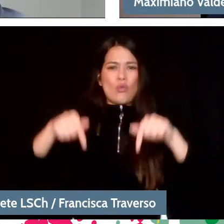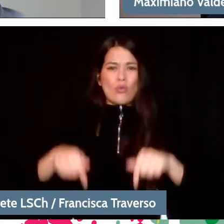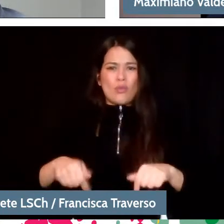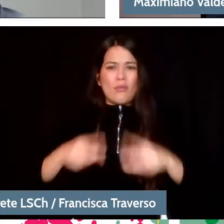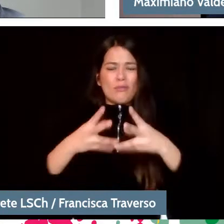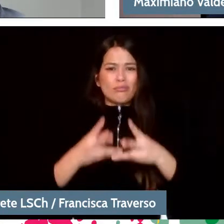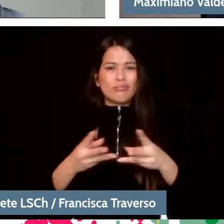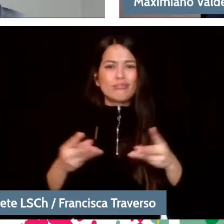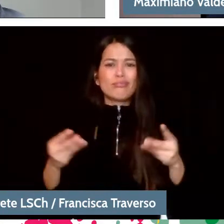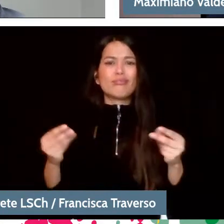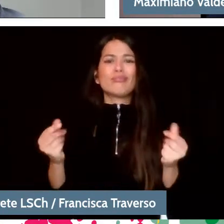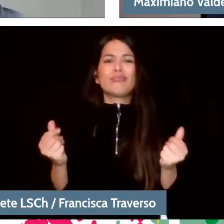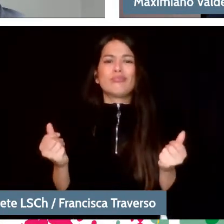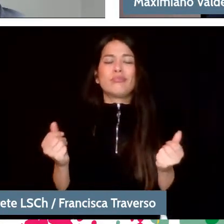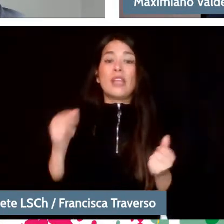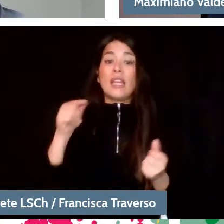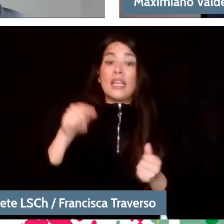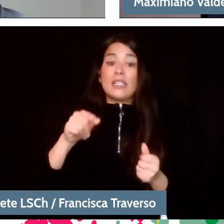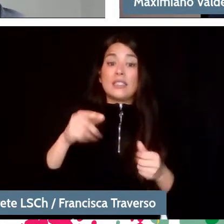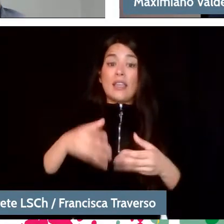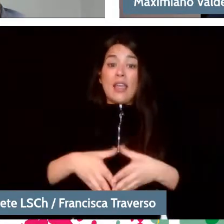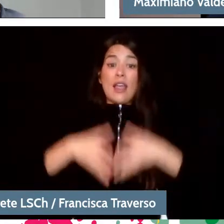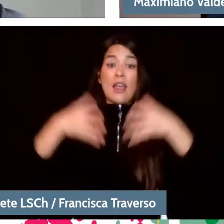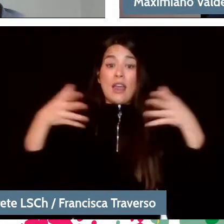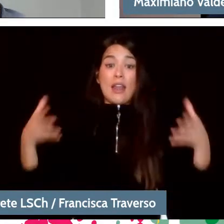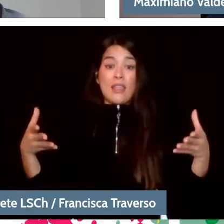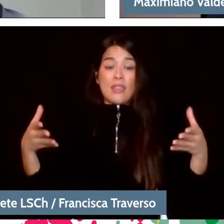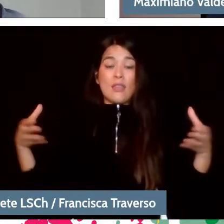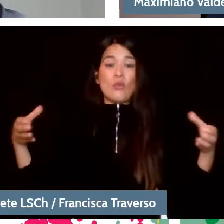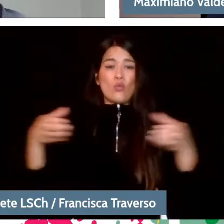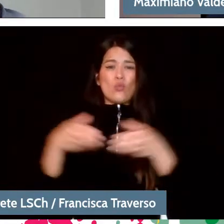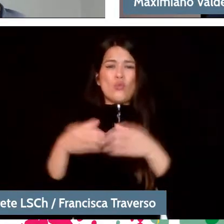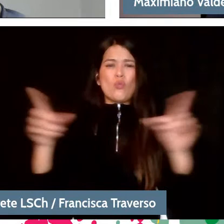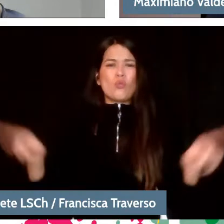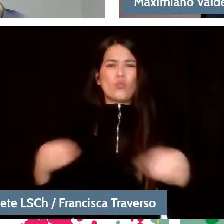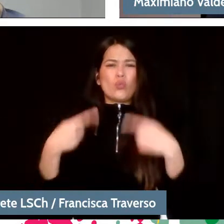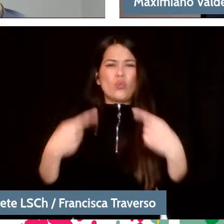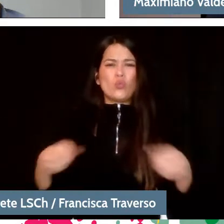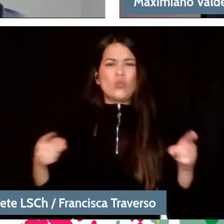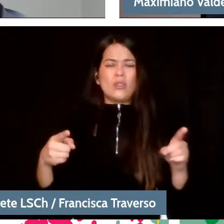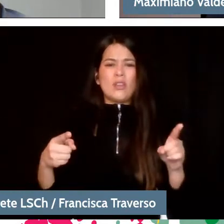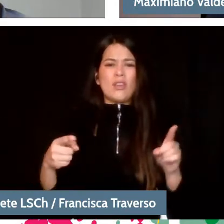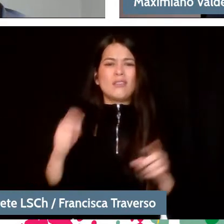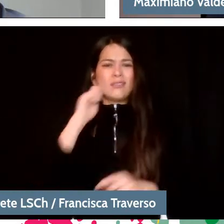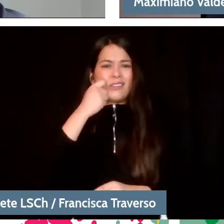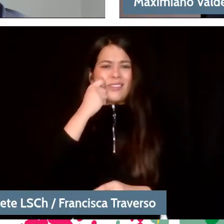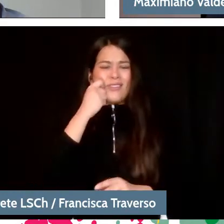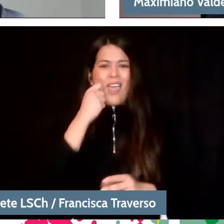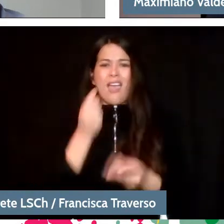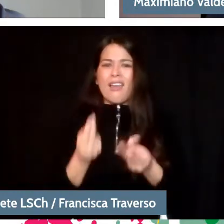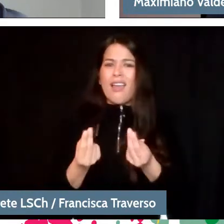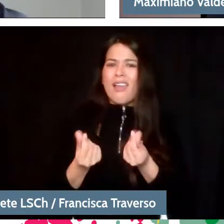And that is what the great North American orchestras correspond to, which are symbols of quality in each city. And there is also an element